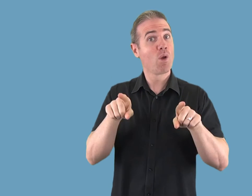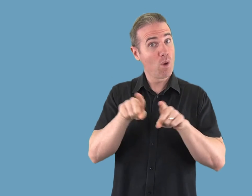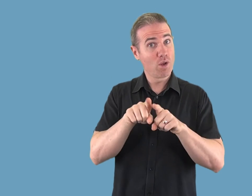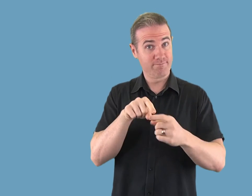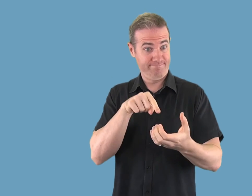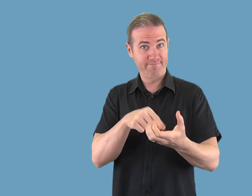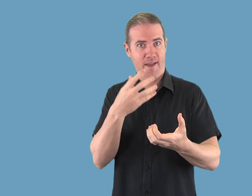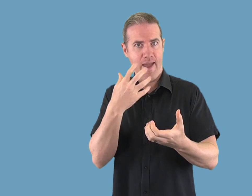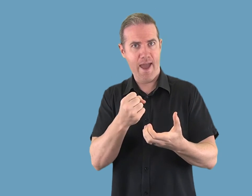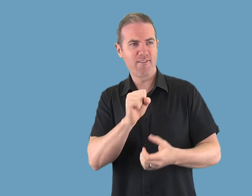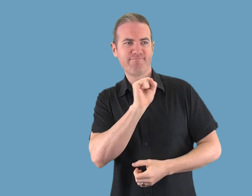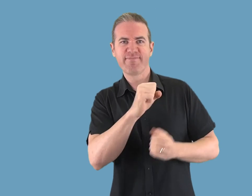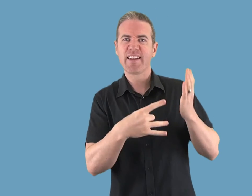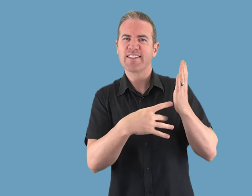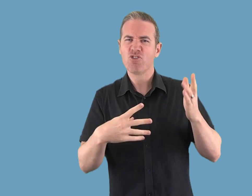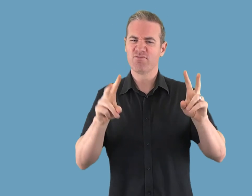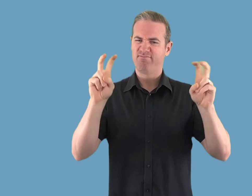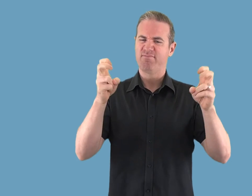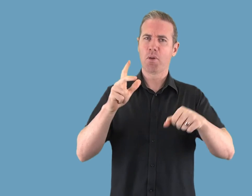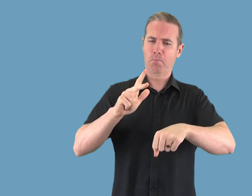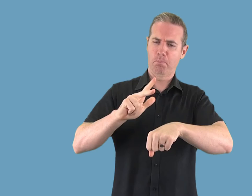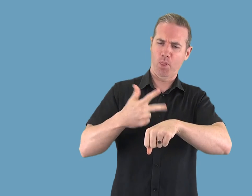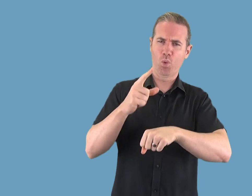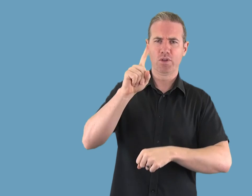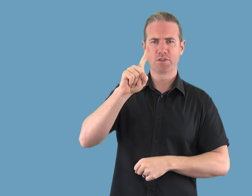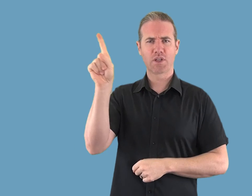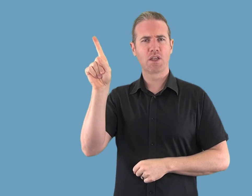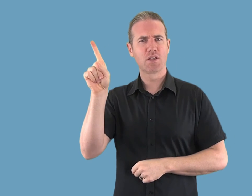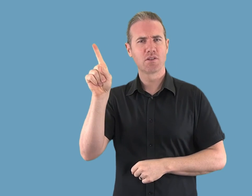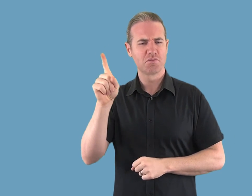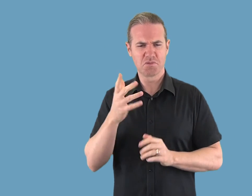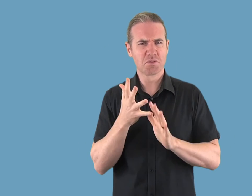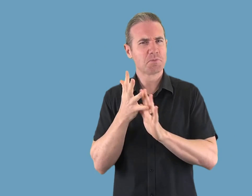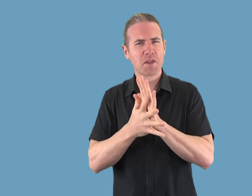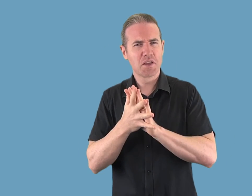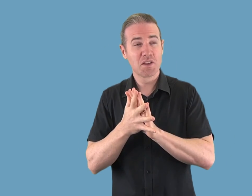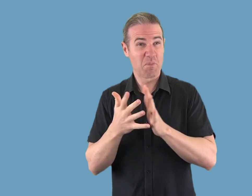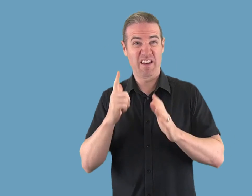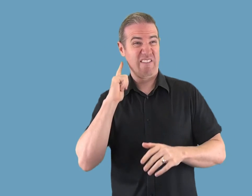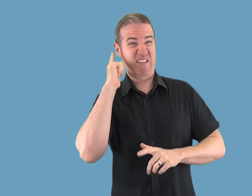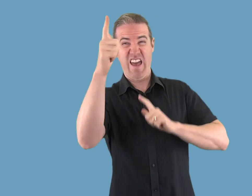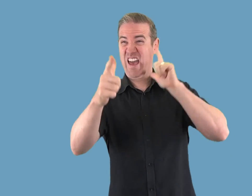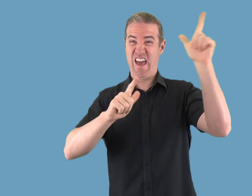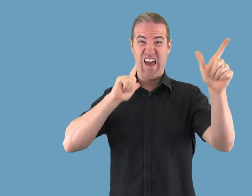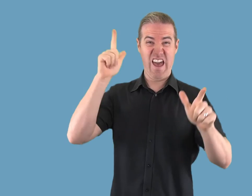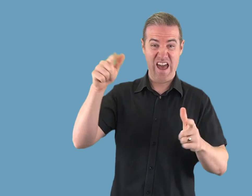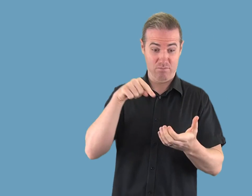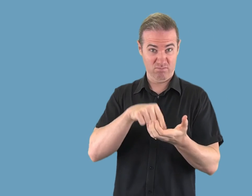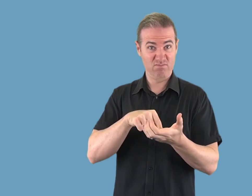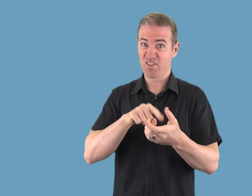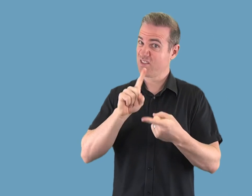Telstra's 'Blue Tick' — can be used in more locations